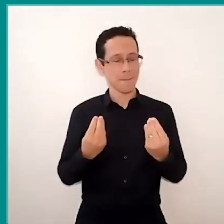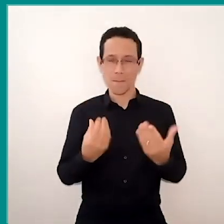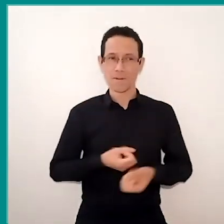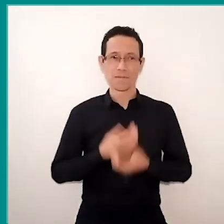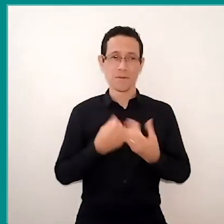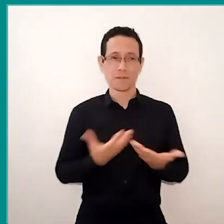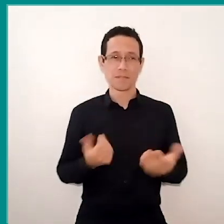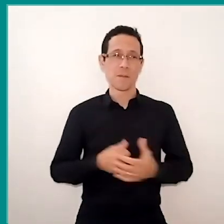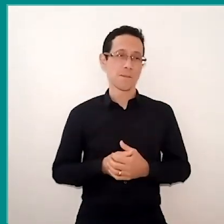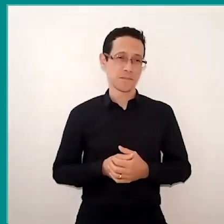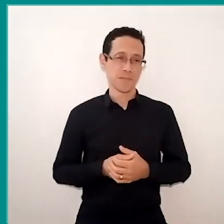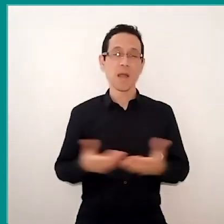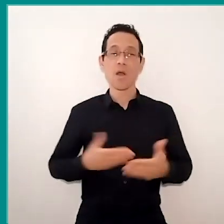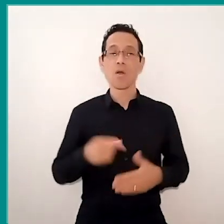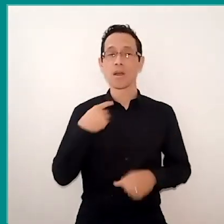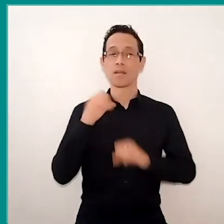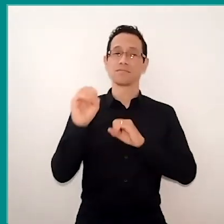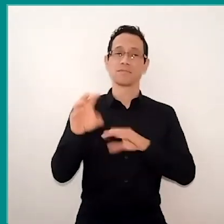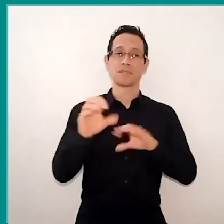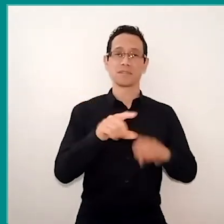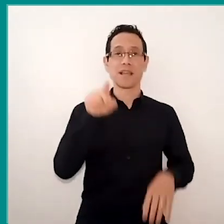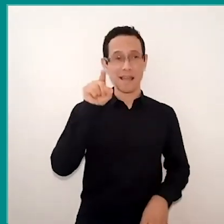is to teach them how to manage it all.